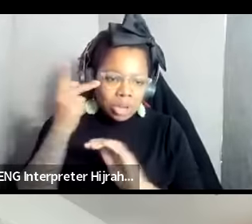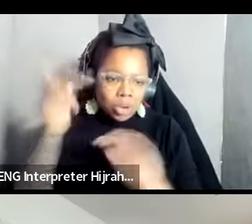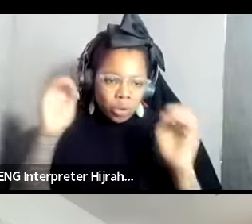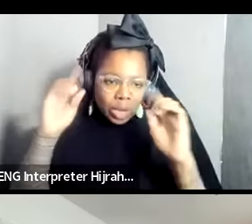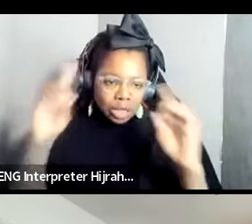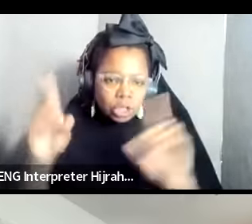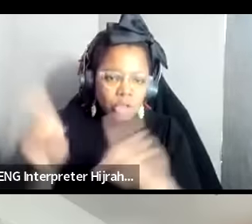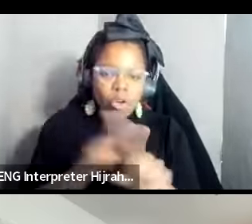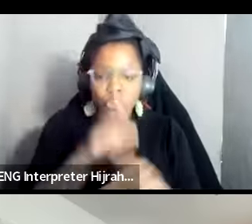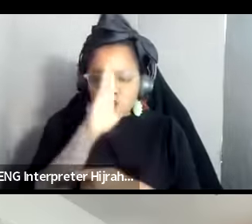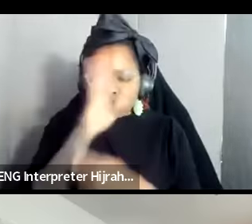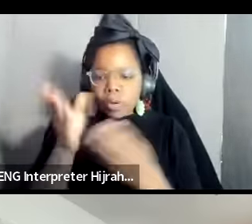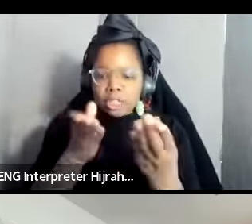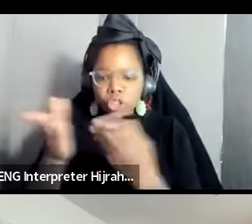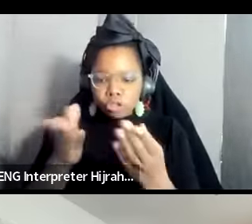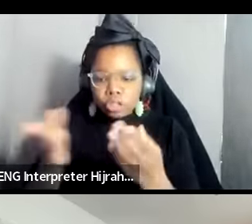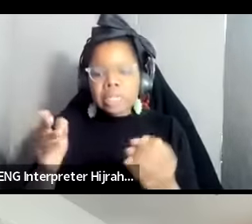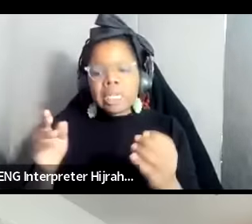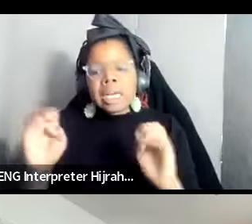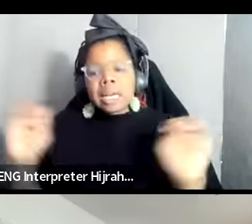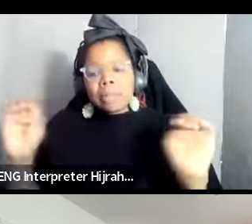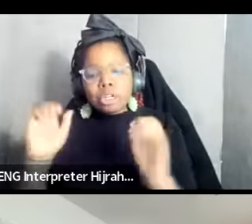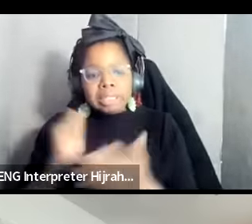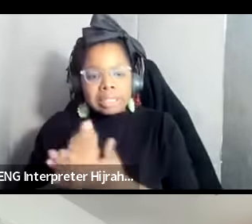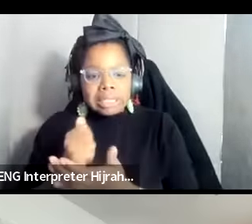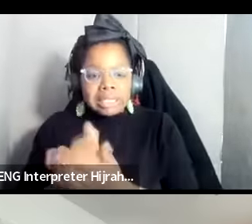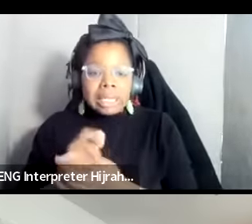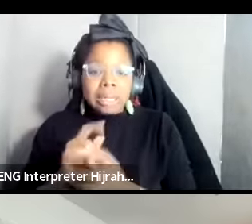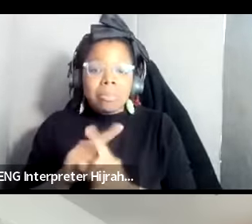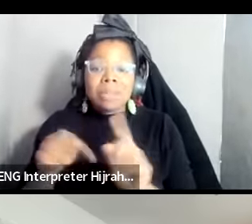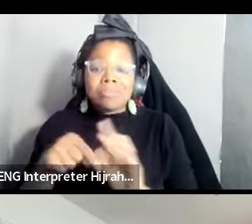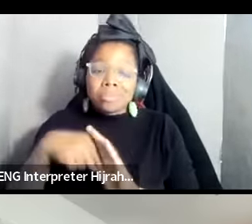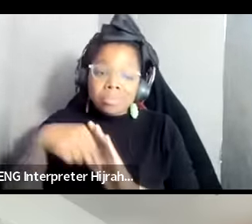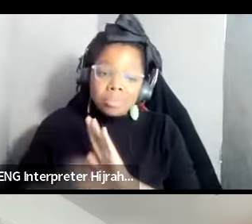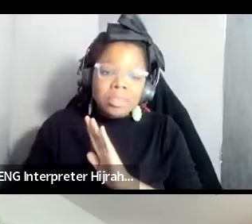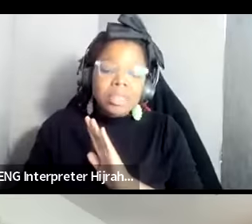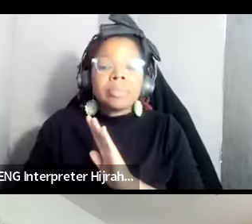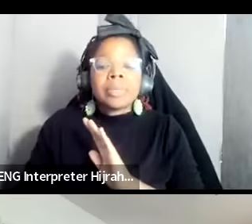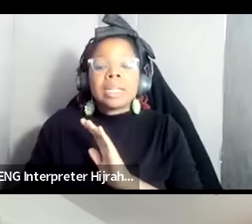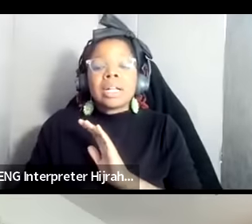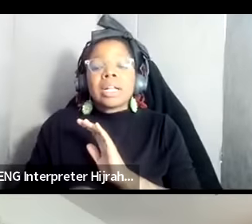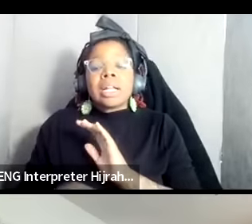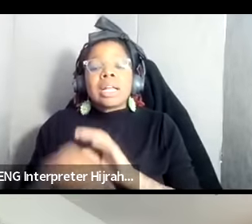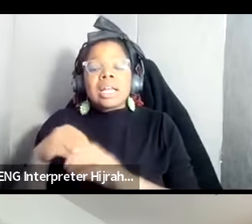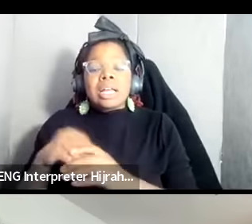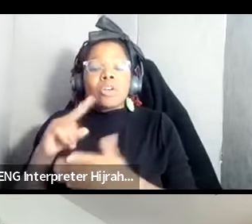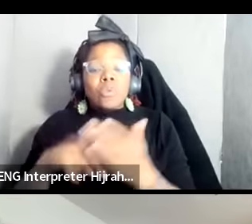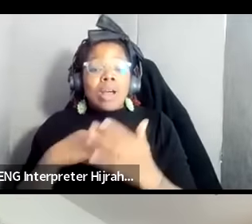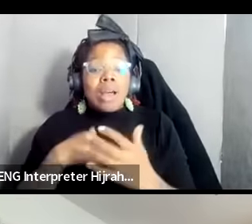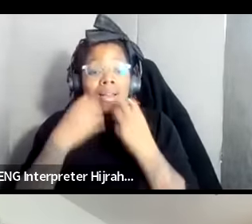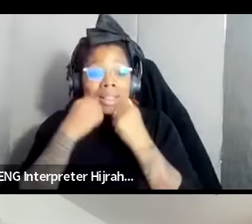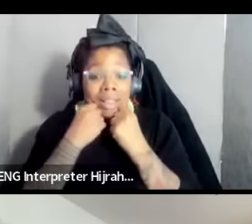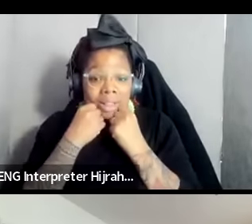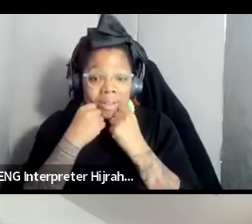Services and emergency assistance but really go deep in what I love is the long black feminist